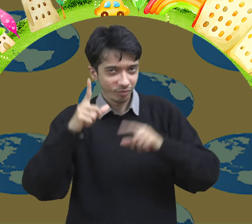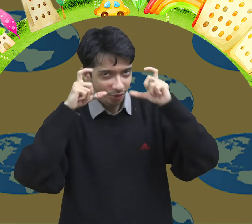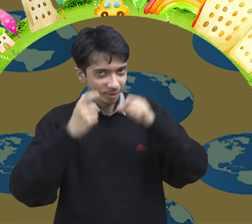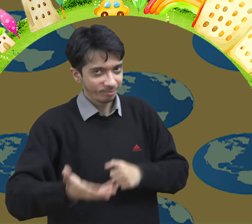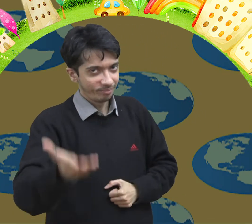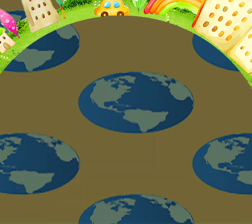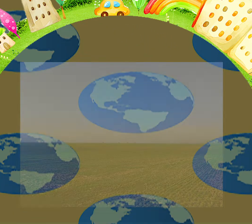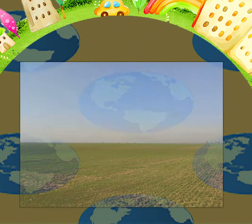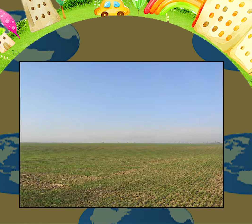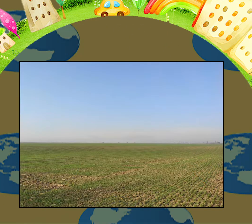Look at this picture.